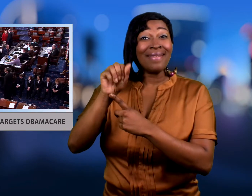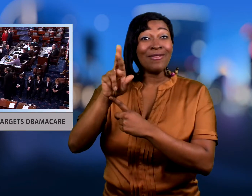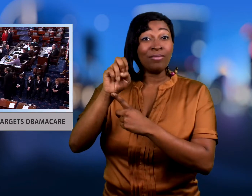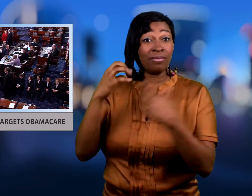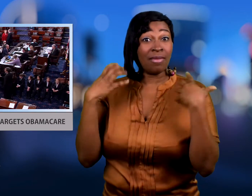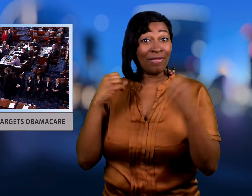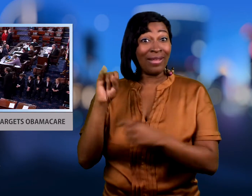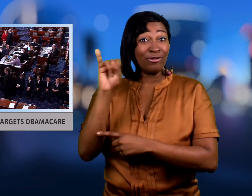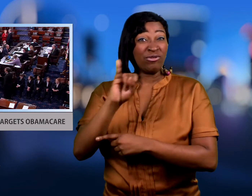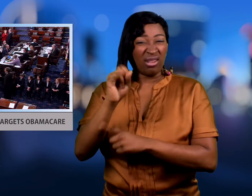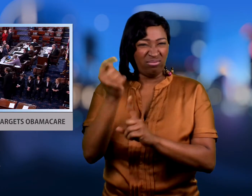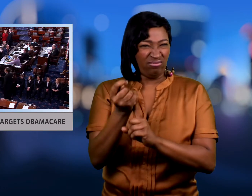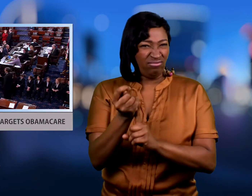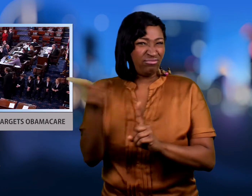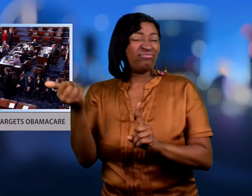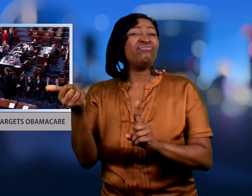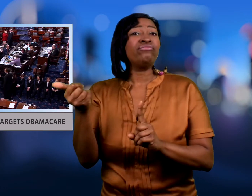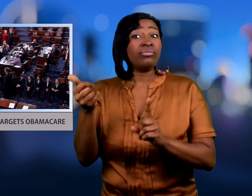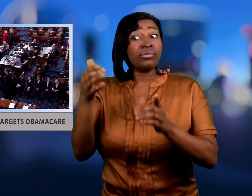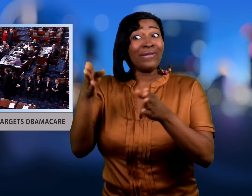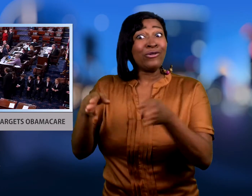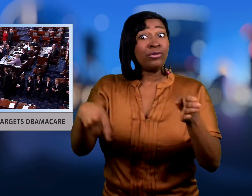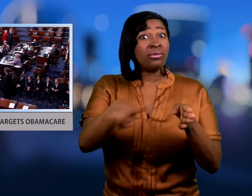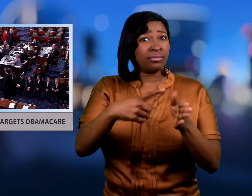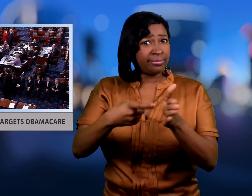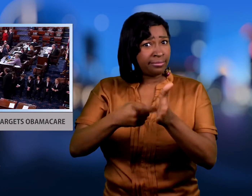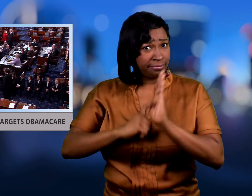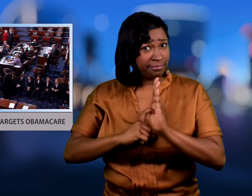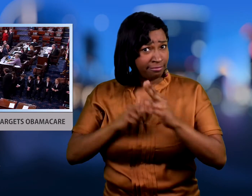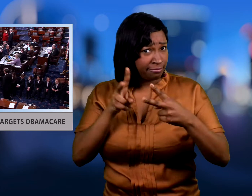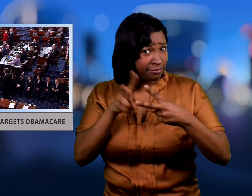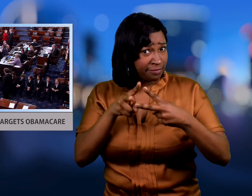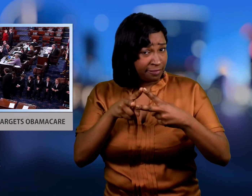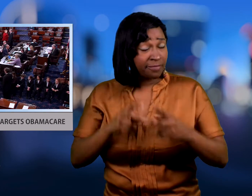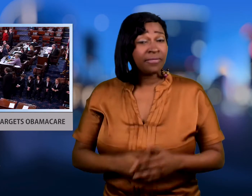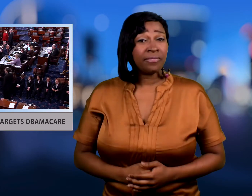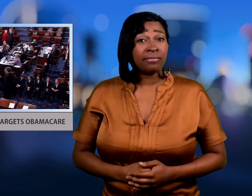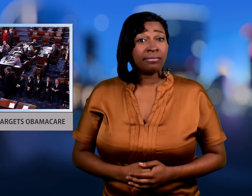individual mandate. The individual